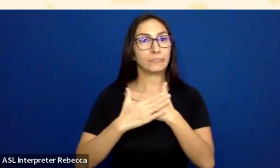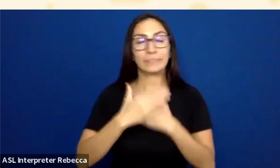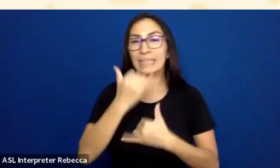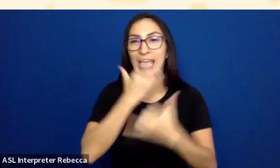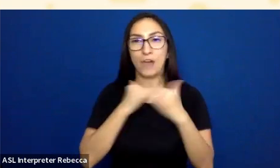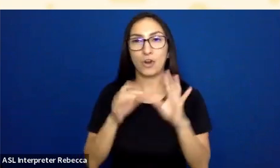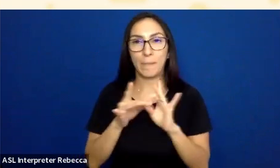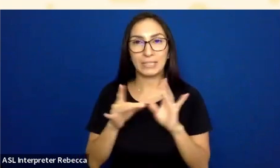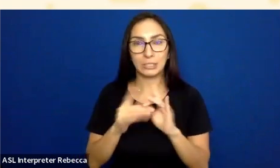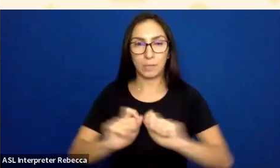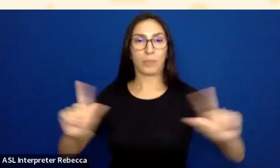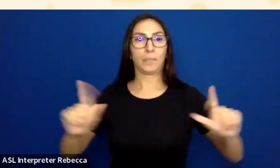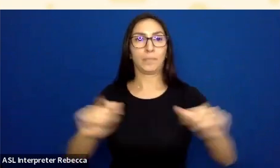You must agree to the terms of use to continue.